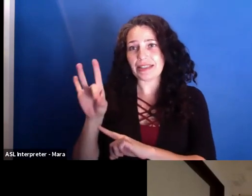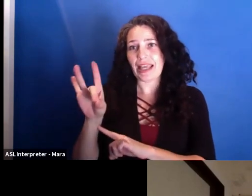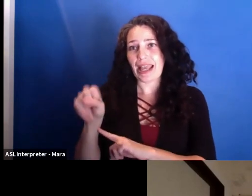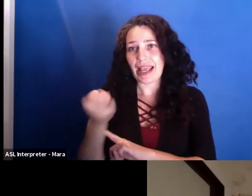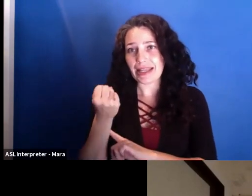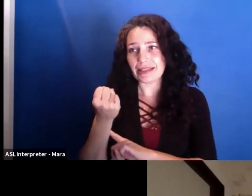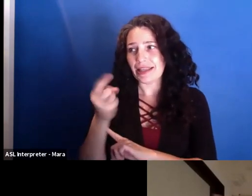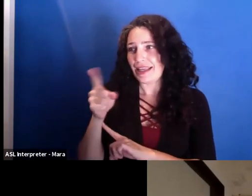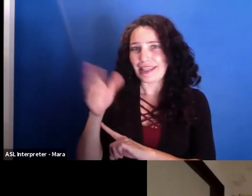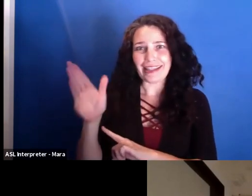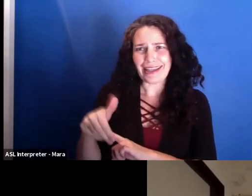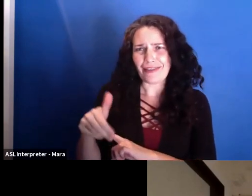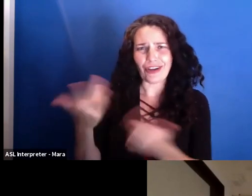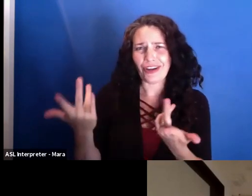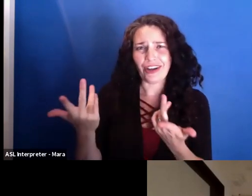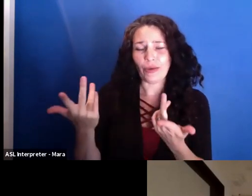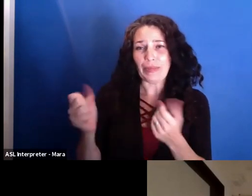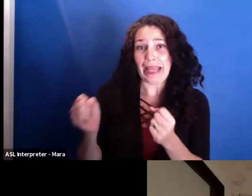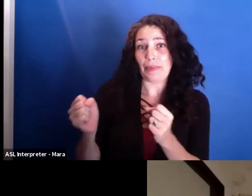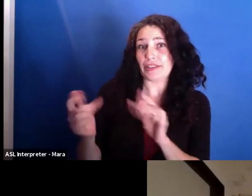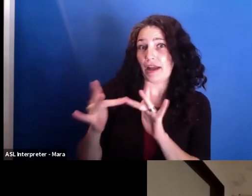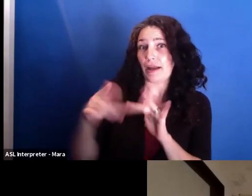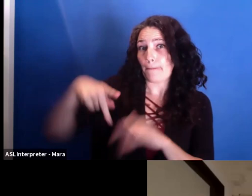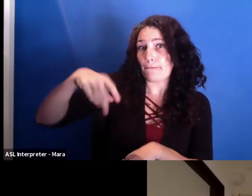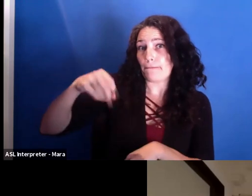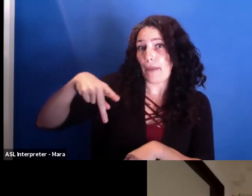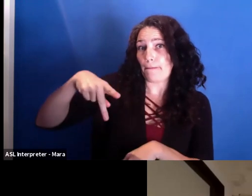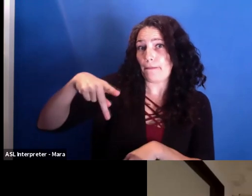because the communist system was closed. He didn't have access to that art.